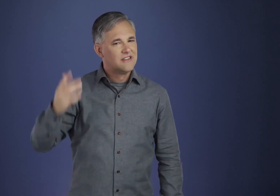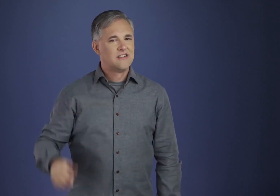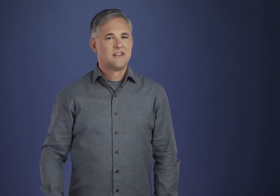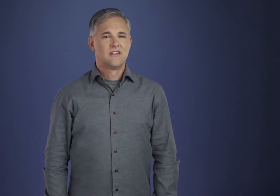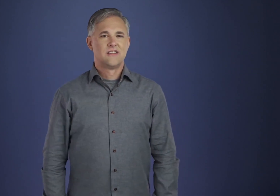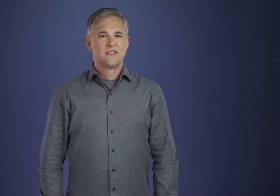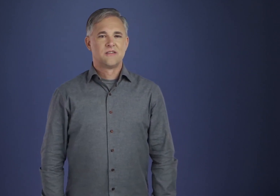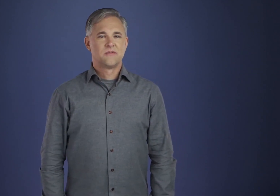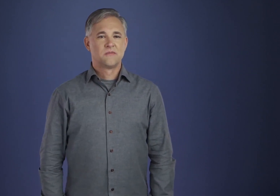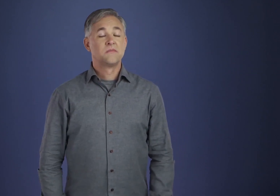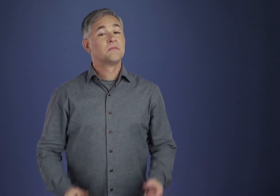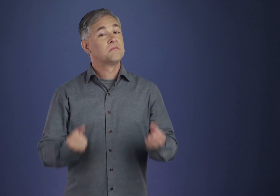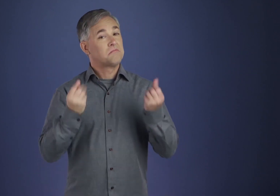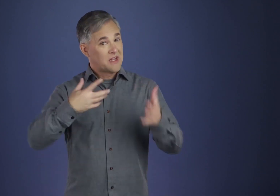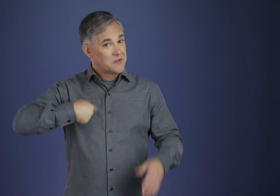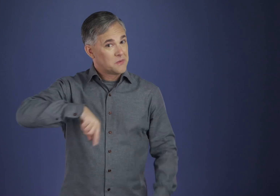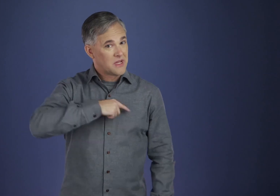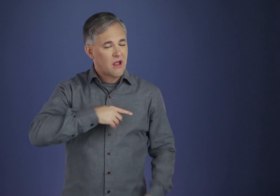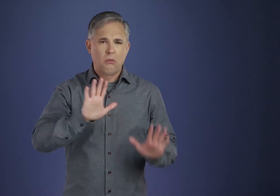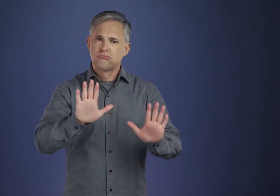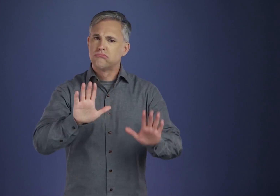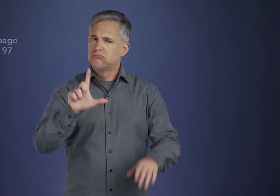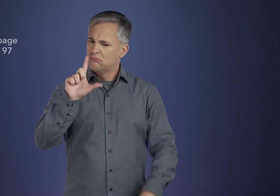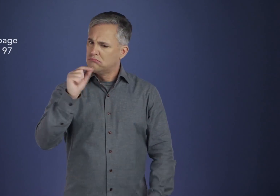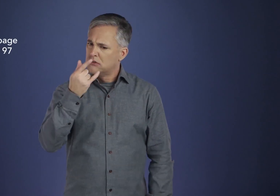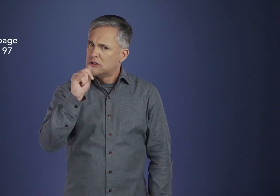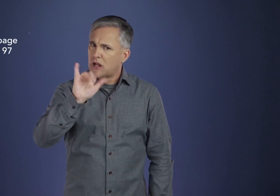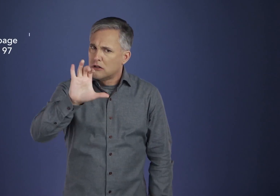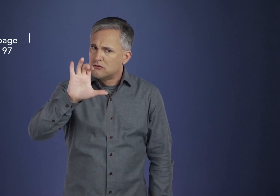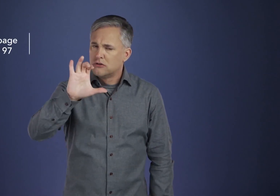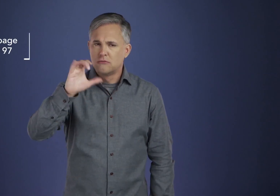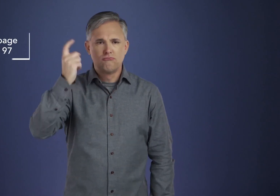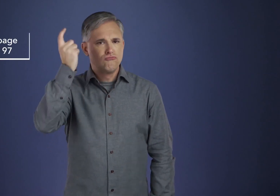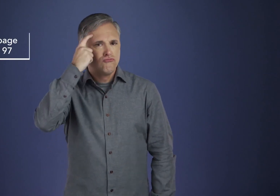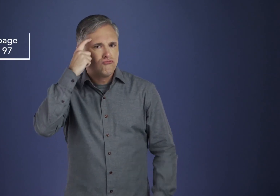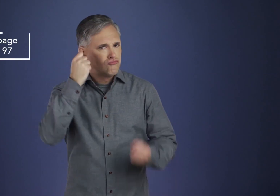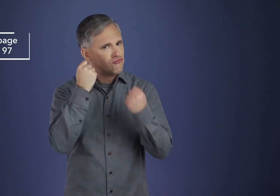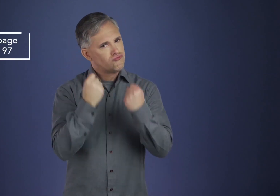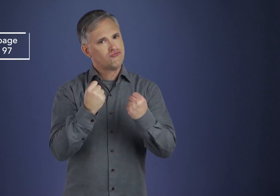Many of us had strong logic, too, which “proved” there was no God whatever.